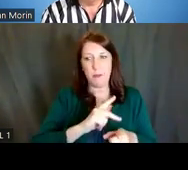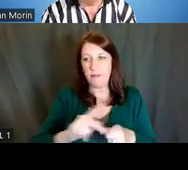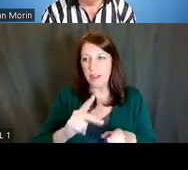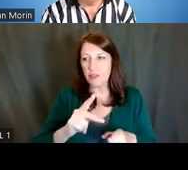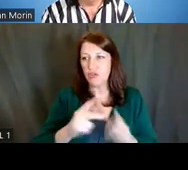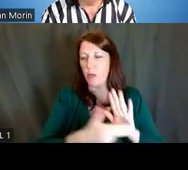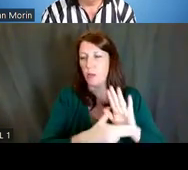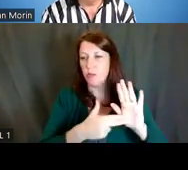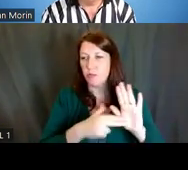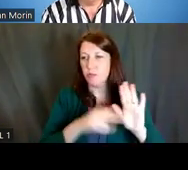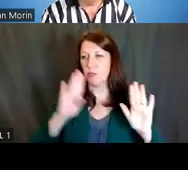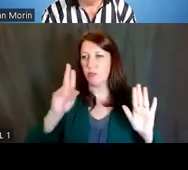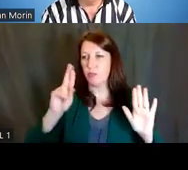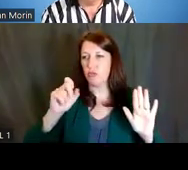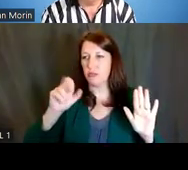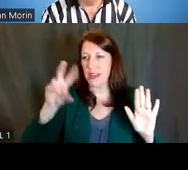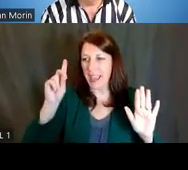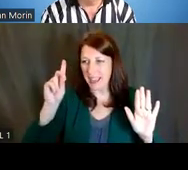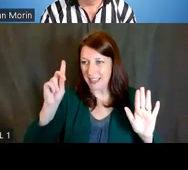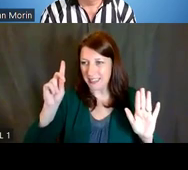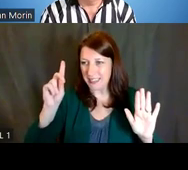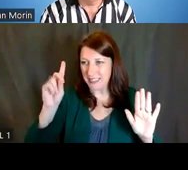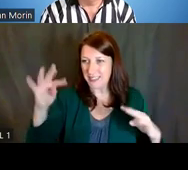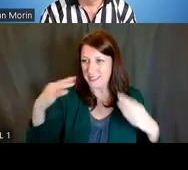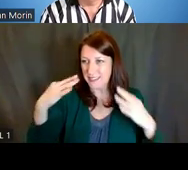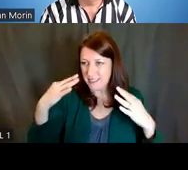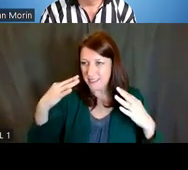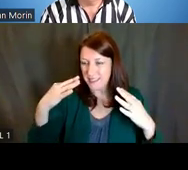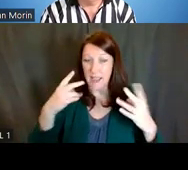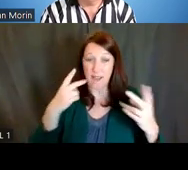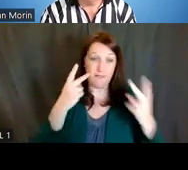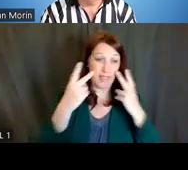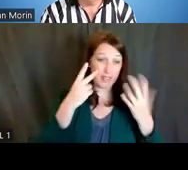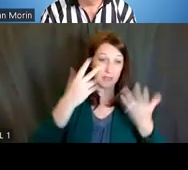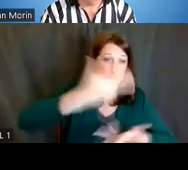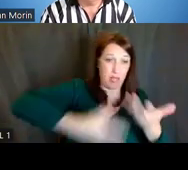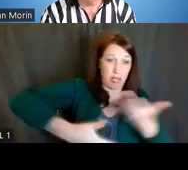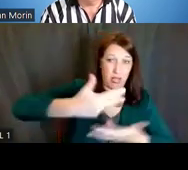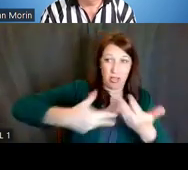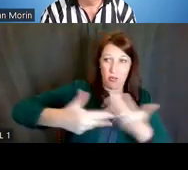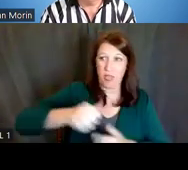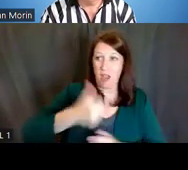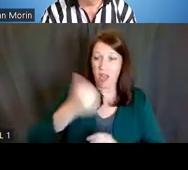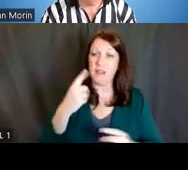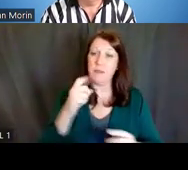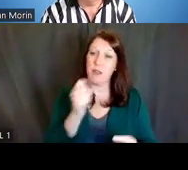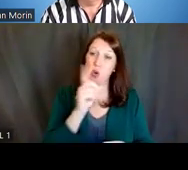and also being visible with others, and ensuring also that what you produce is of quality,